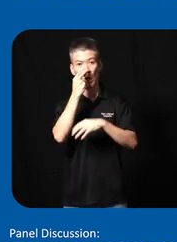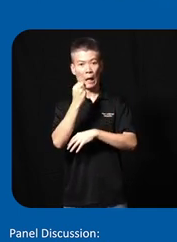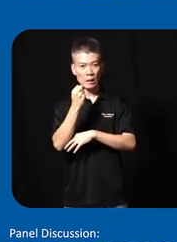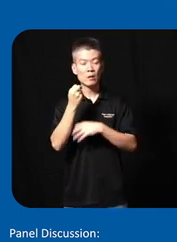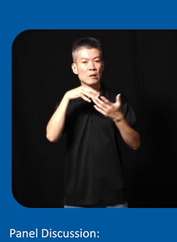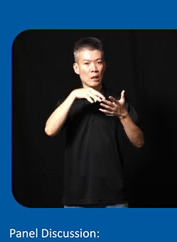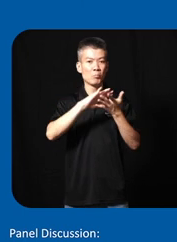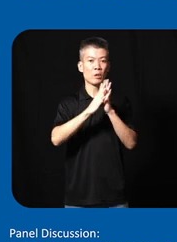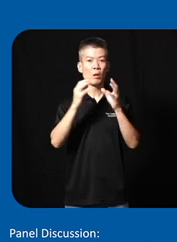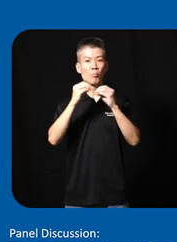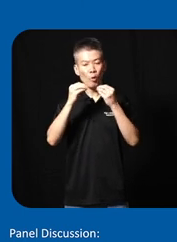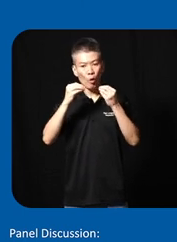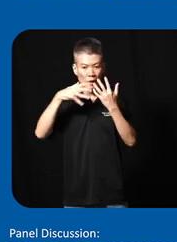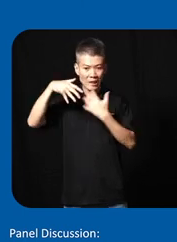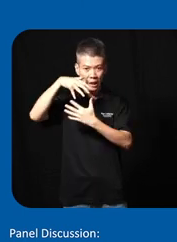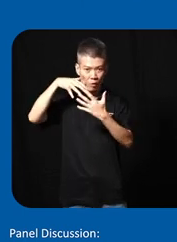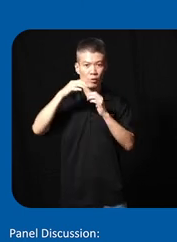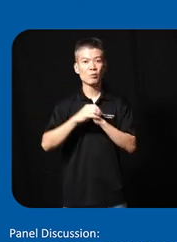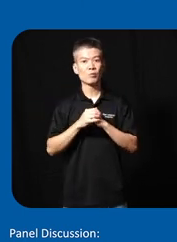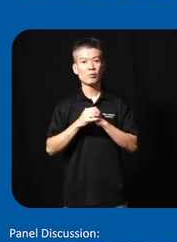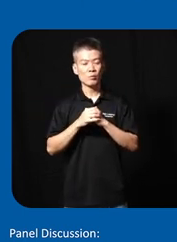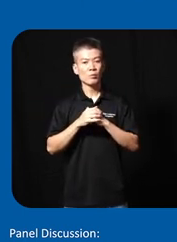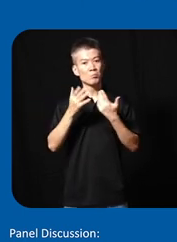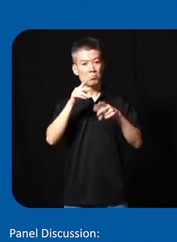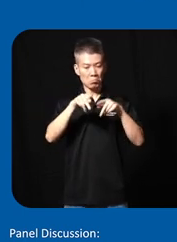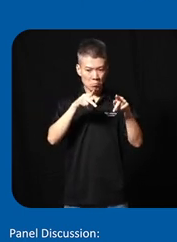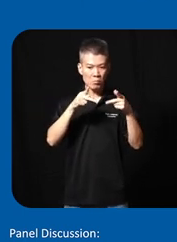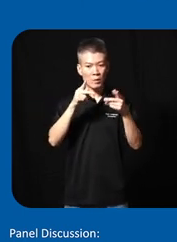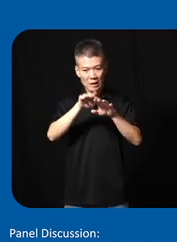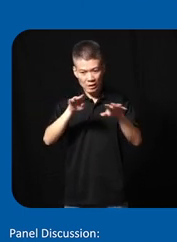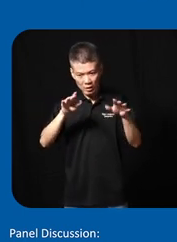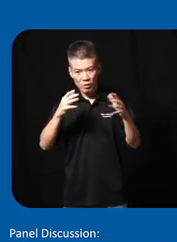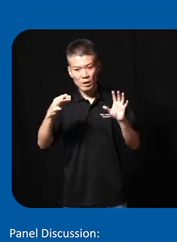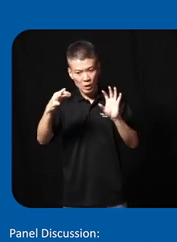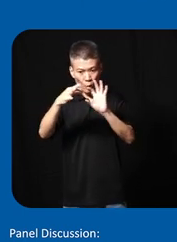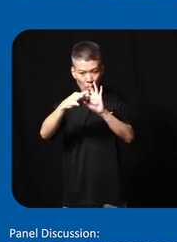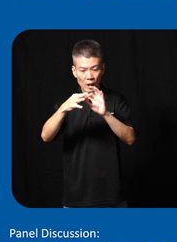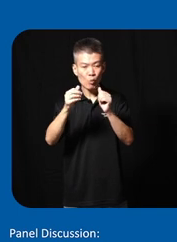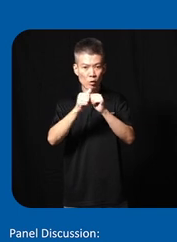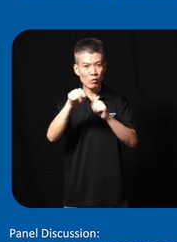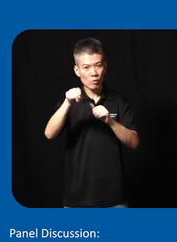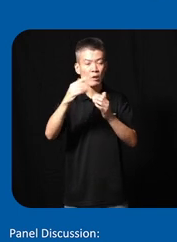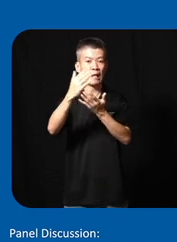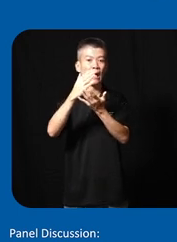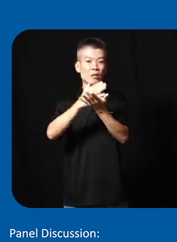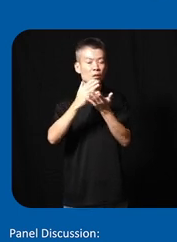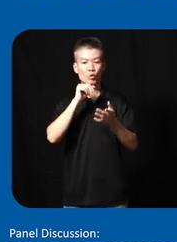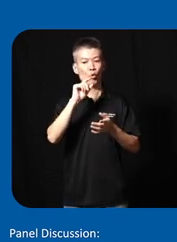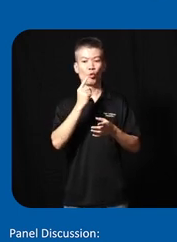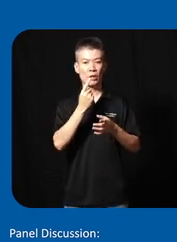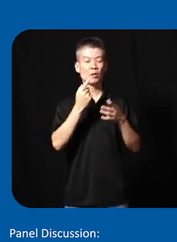study has become more interactive St you people kids begin to connect with the lessons not just a